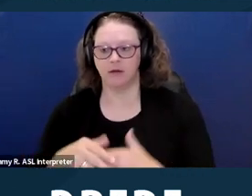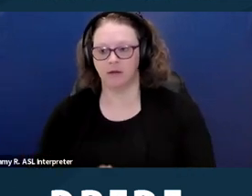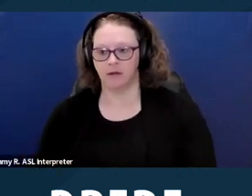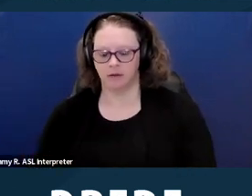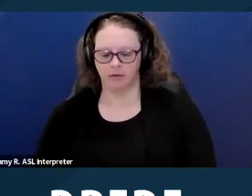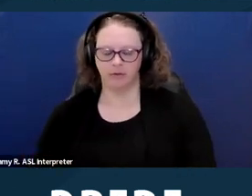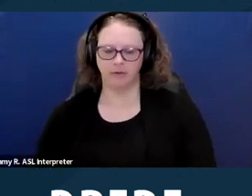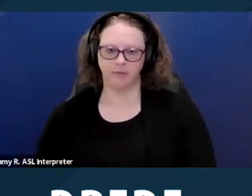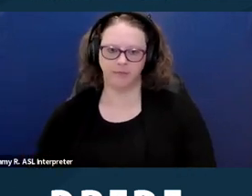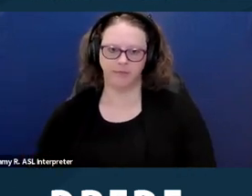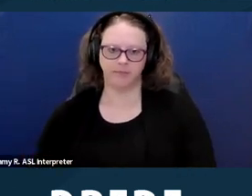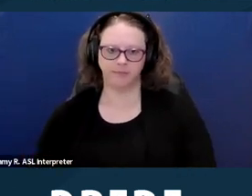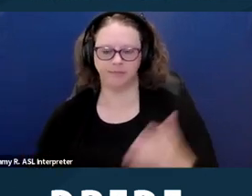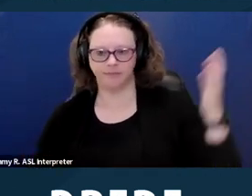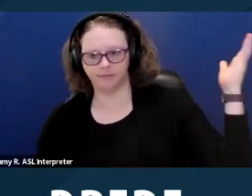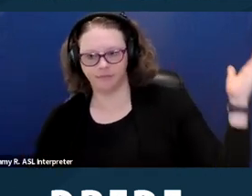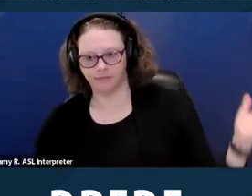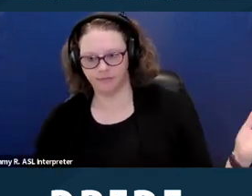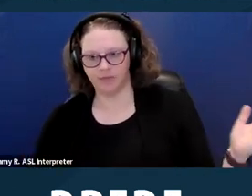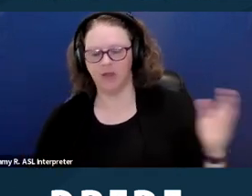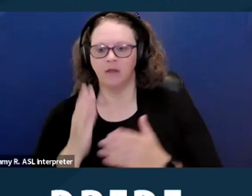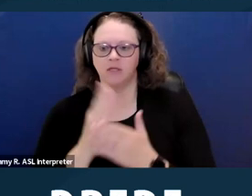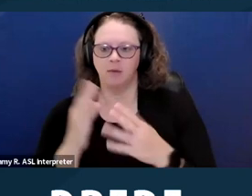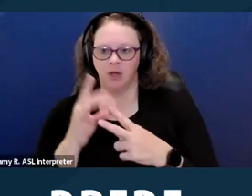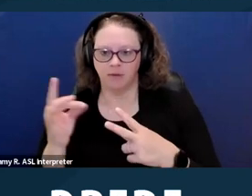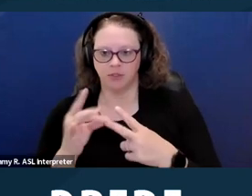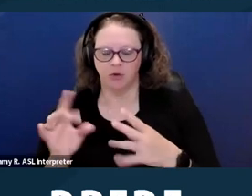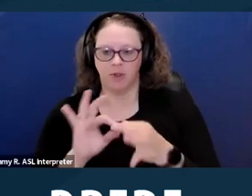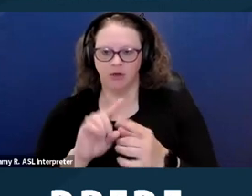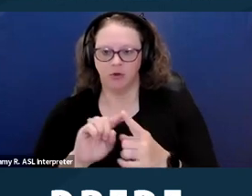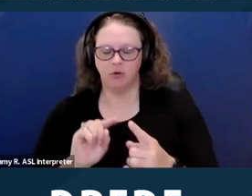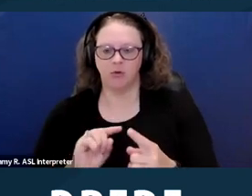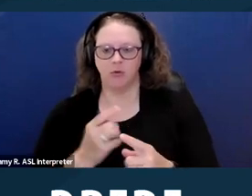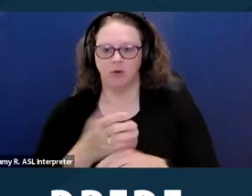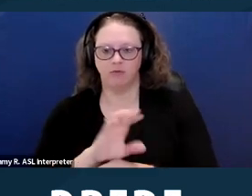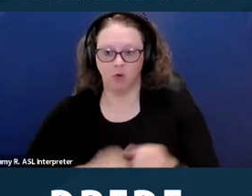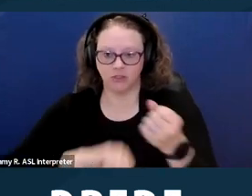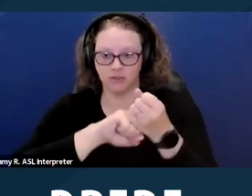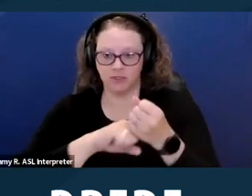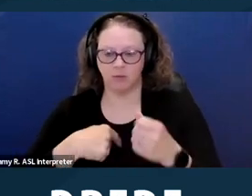So these are some options in terms of enforcement. I'm gonna pause for a moment for people